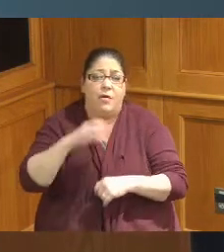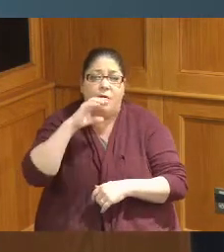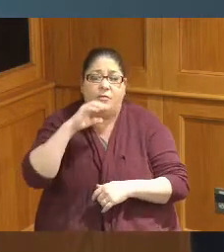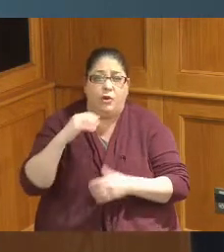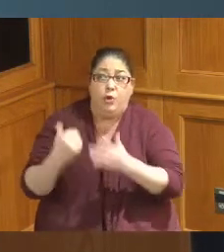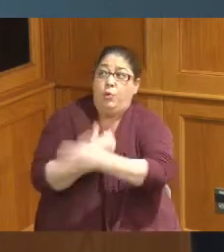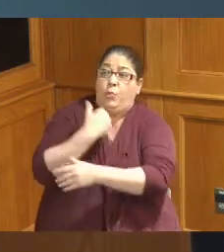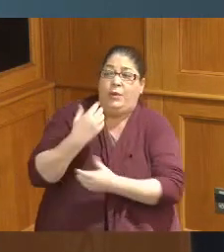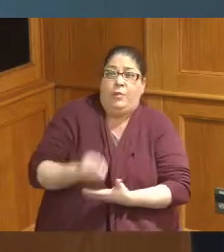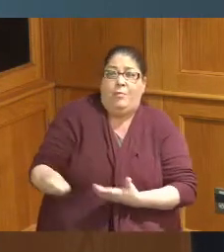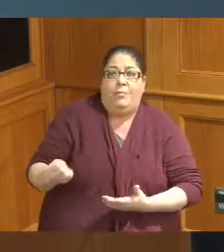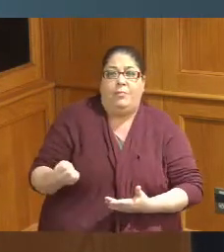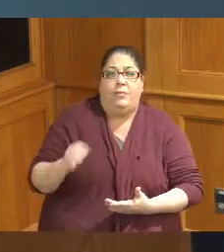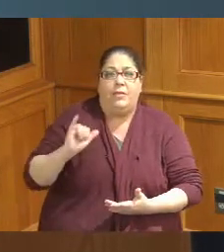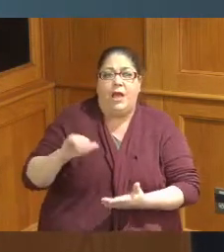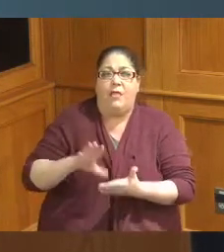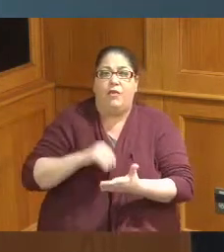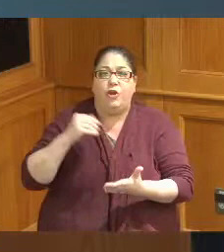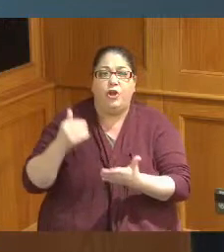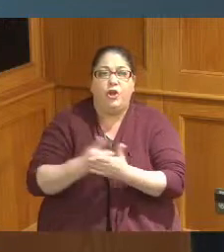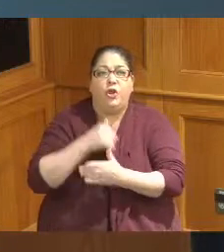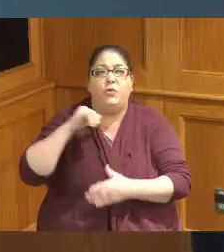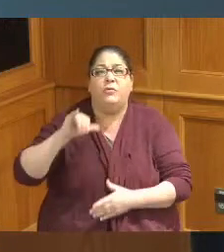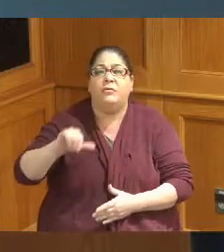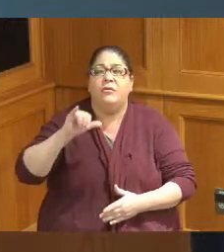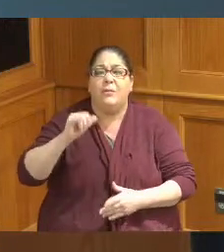so that's something new that I learned so I was trying to a lot of people were asking about that